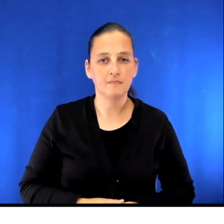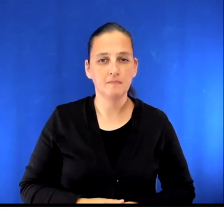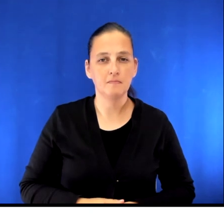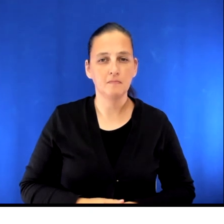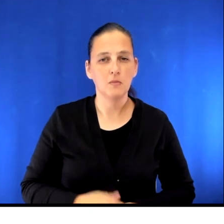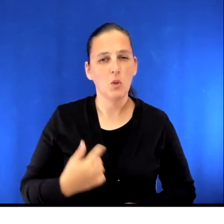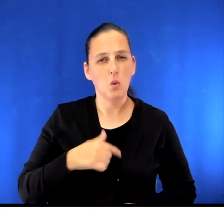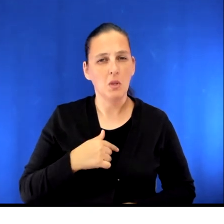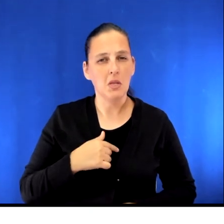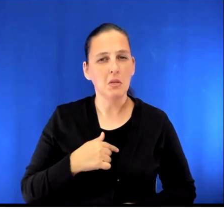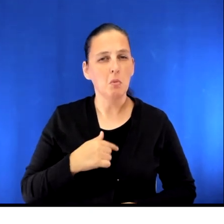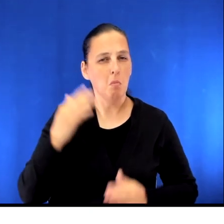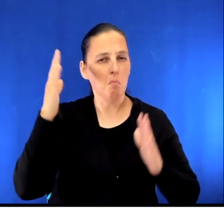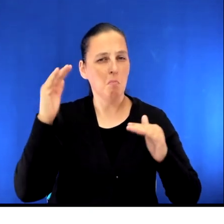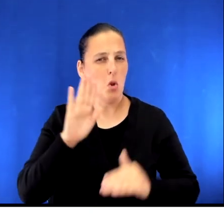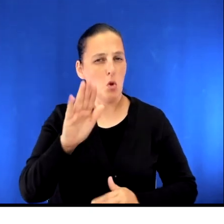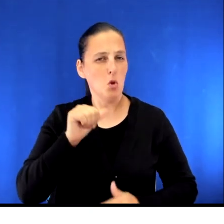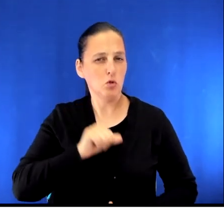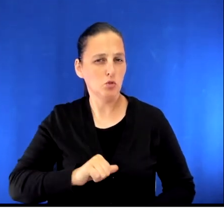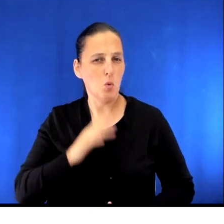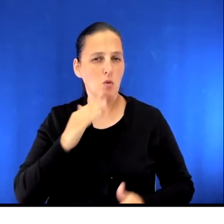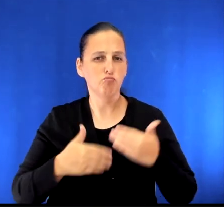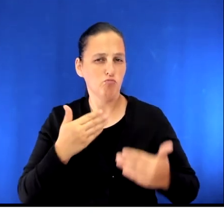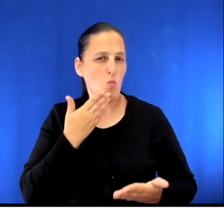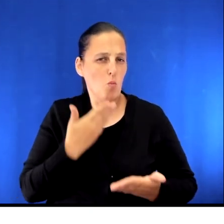We expect that your surgery will go well and that you will make a full recovery.